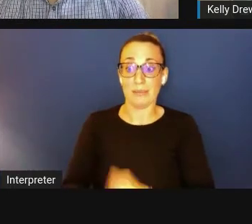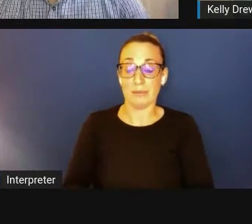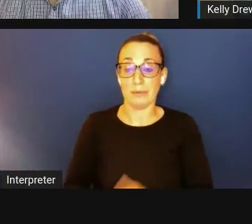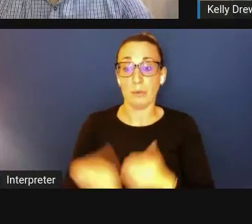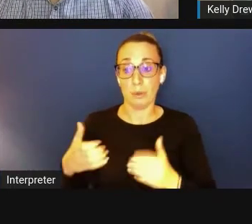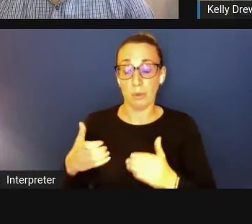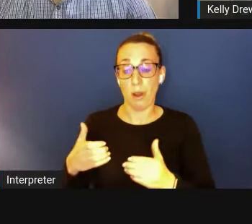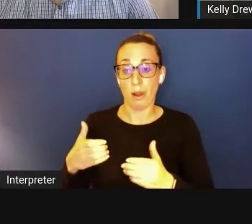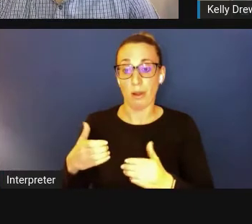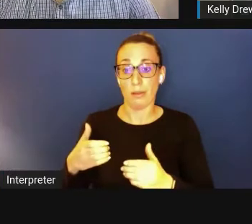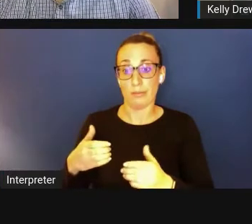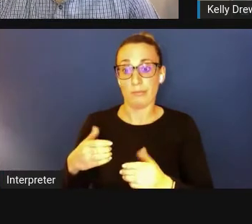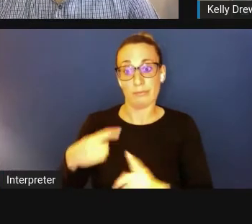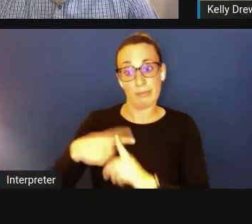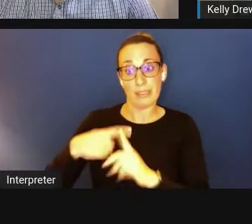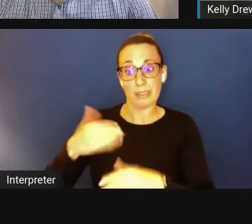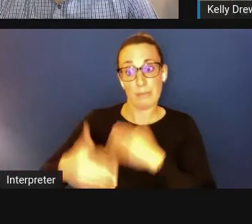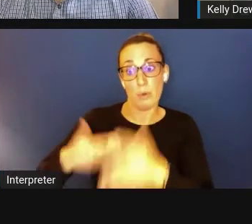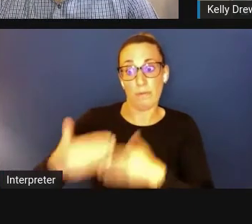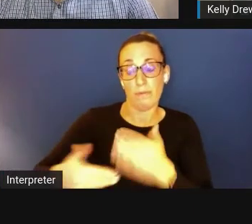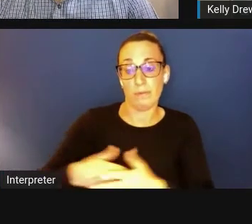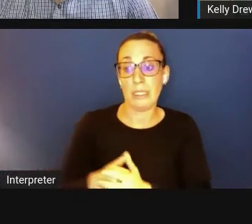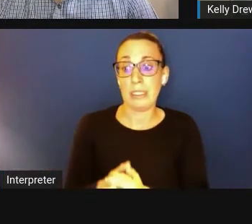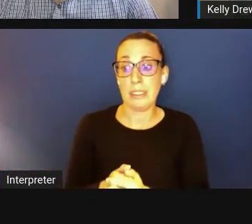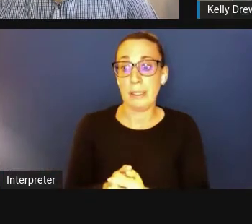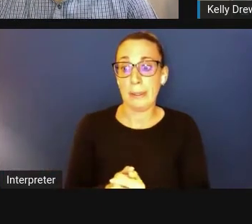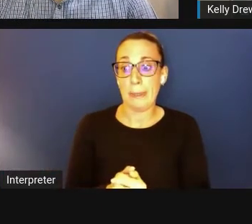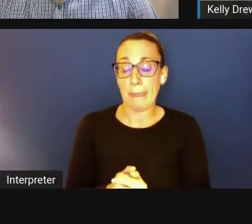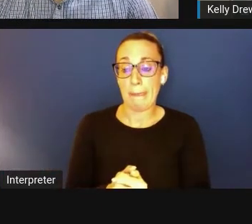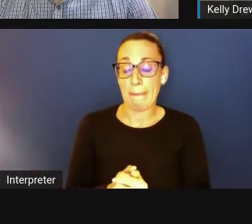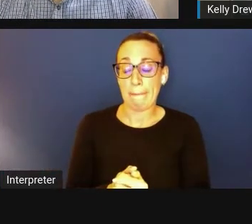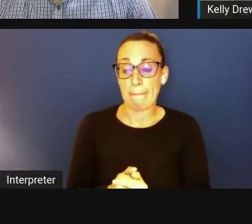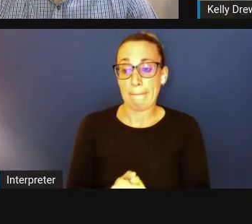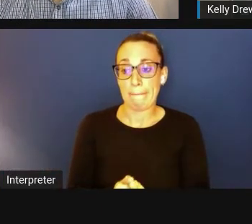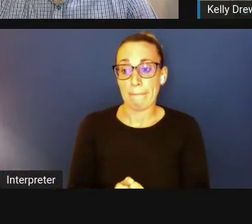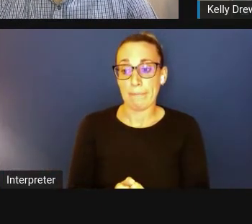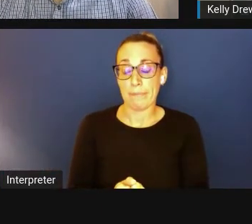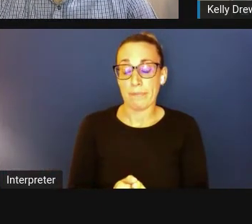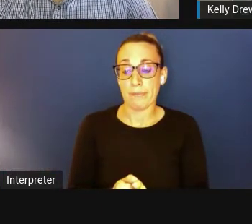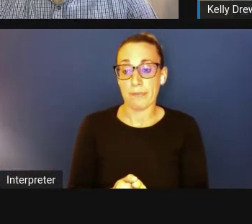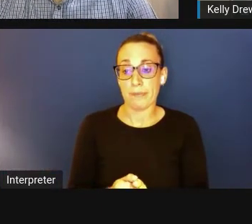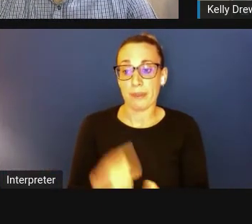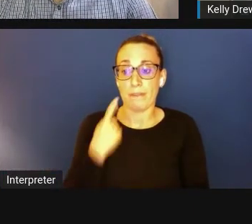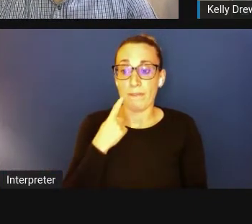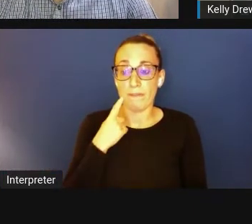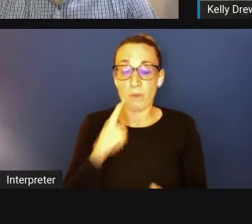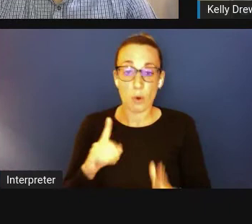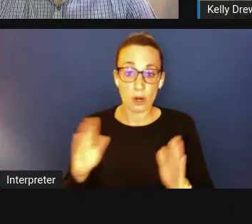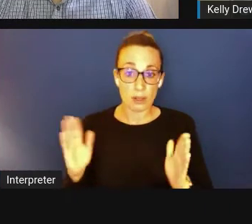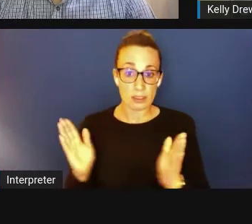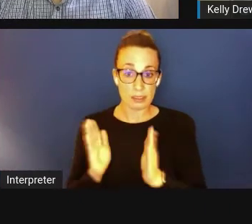The diversity supplements, just, you know, initially for the small business awards,